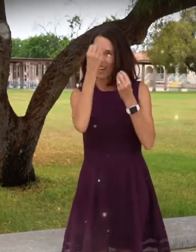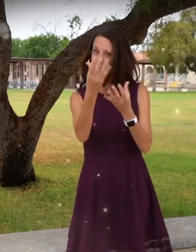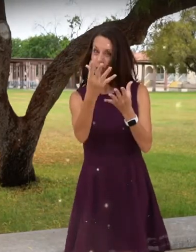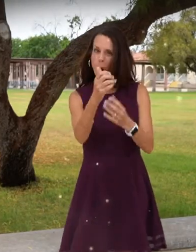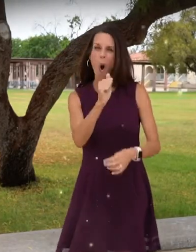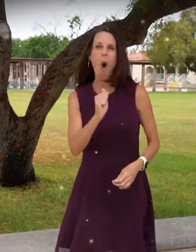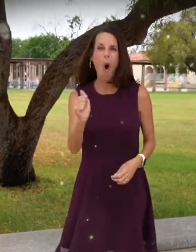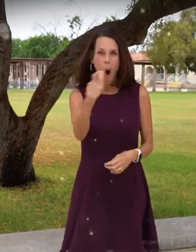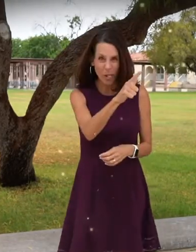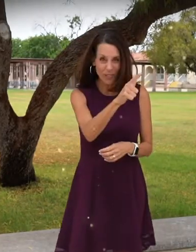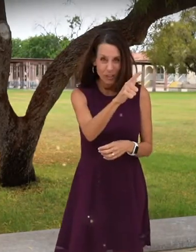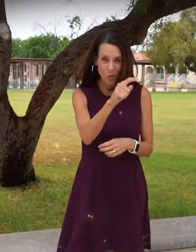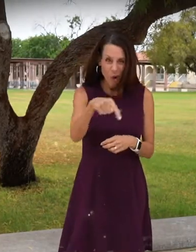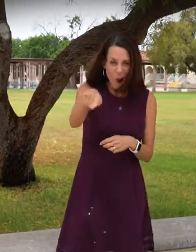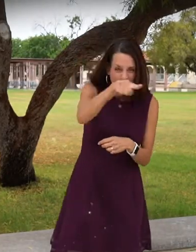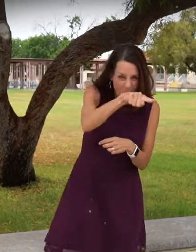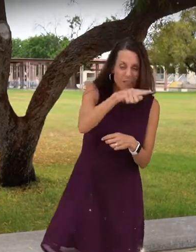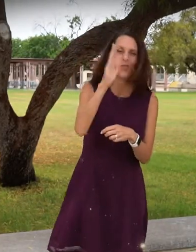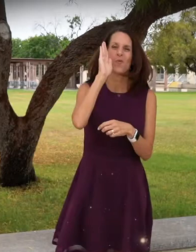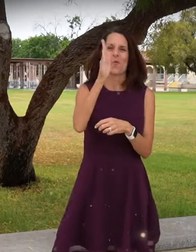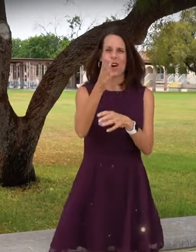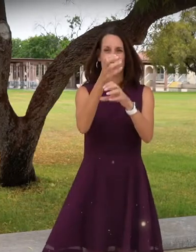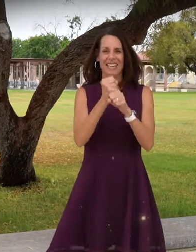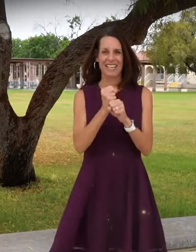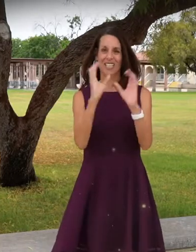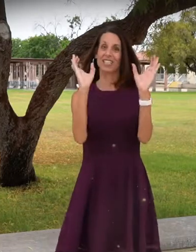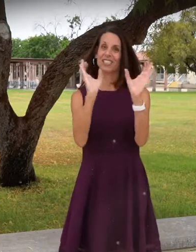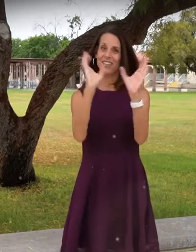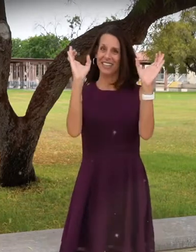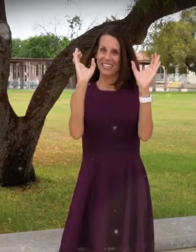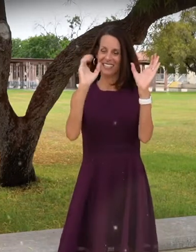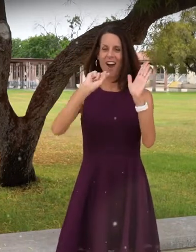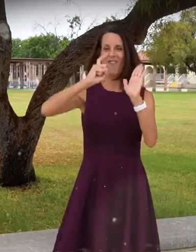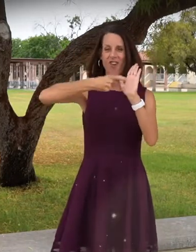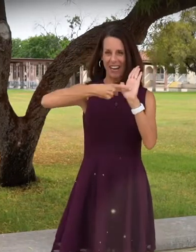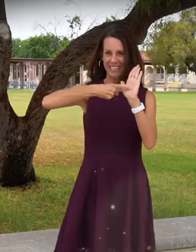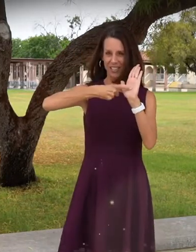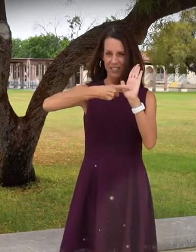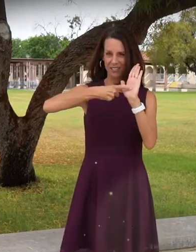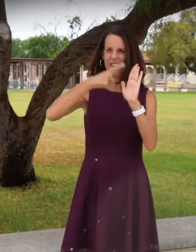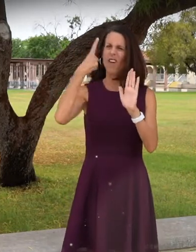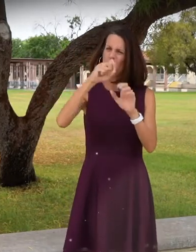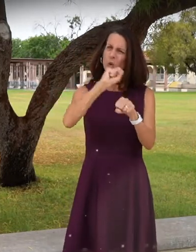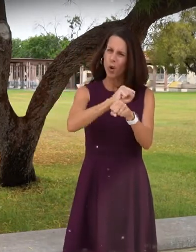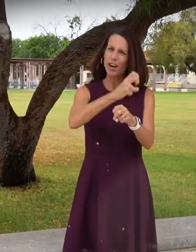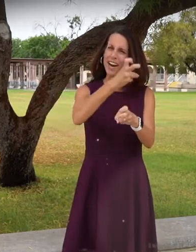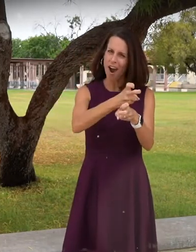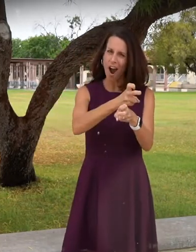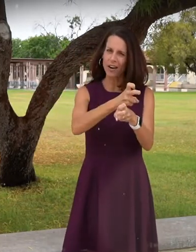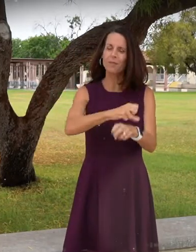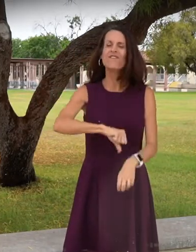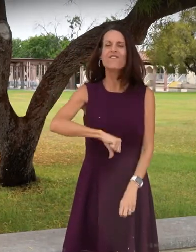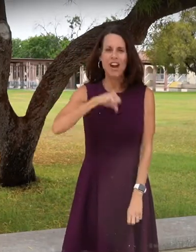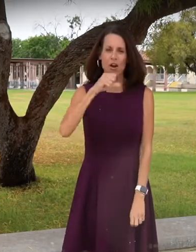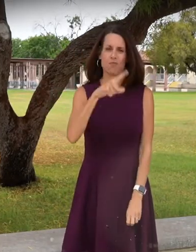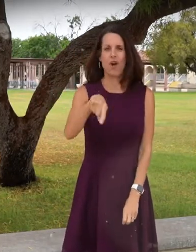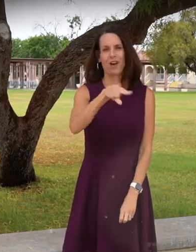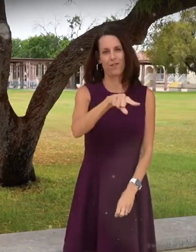AND I WANT TO LET ALL OF YOU KNOW THAT YOU WILL BE RECEIVING A CERTIFICATE OF RECOGNITION FOR ALL OF YOUR HARD WORK I'M VERY PROUD OF YOU